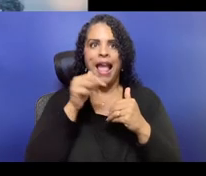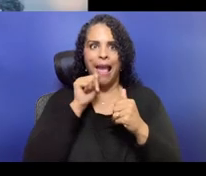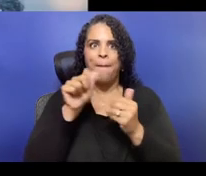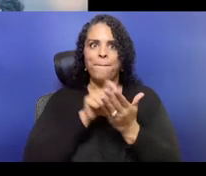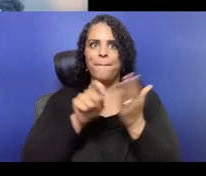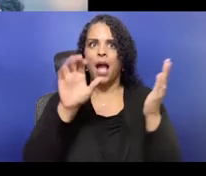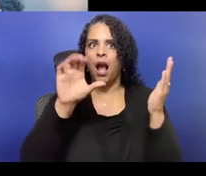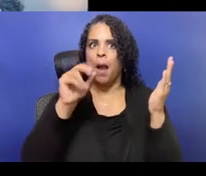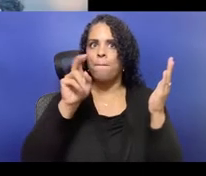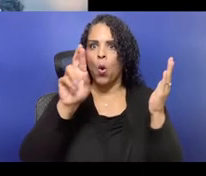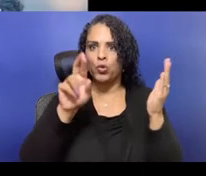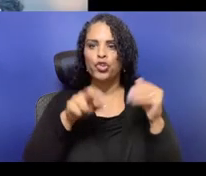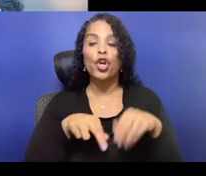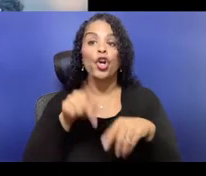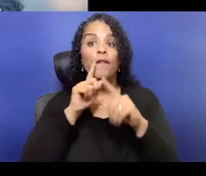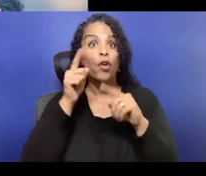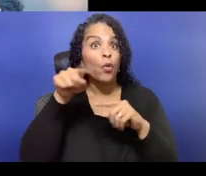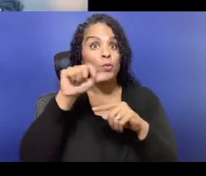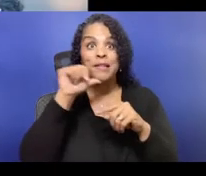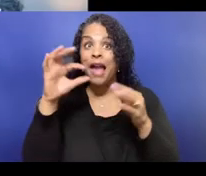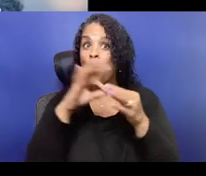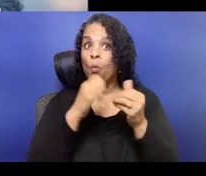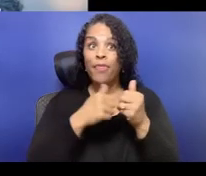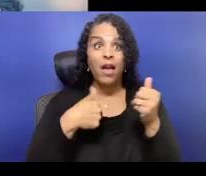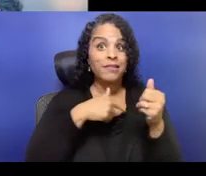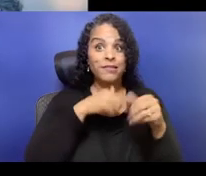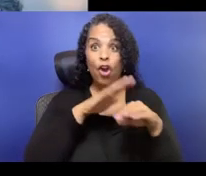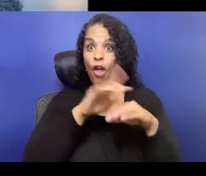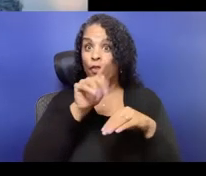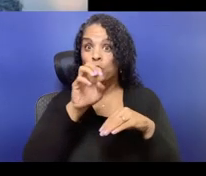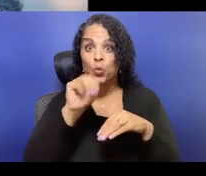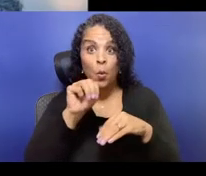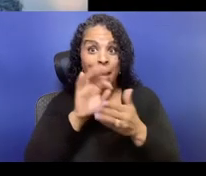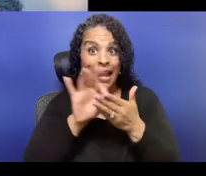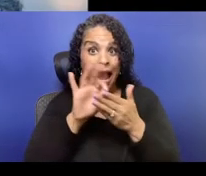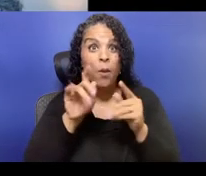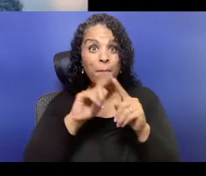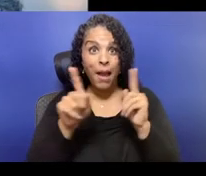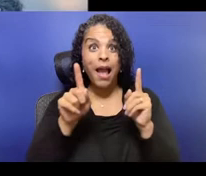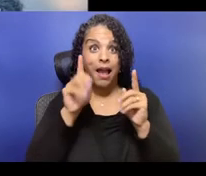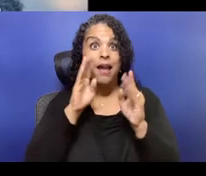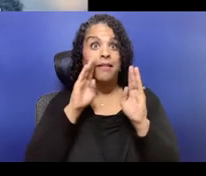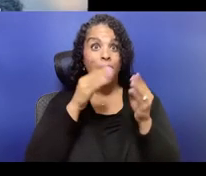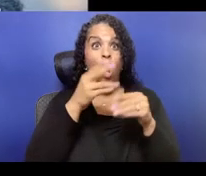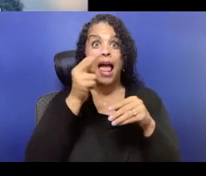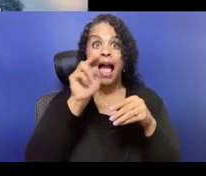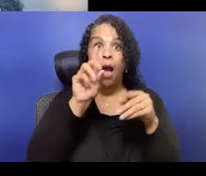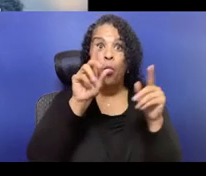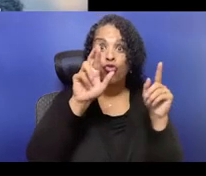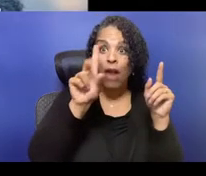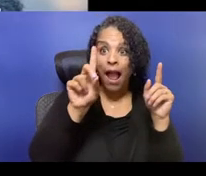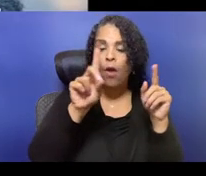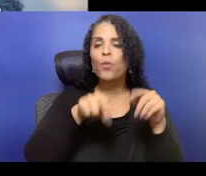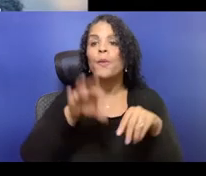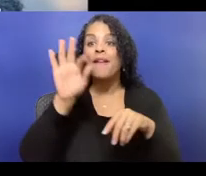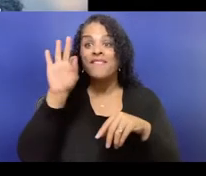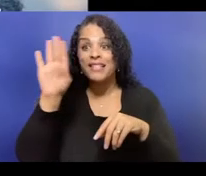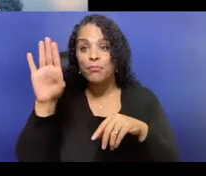very long, very dark hair, and I'm wearing a sage-green shirt, and I am sitting in front of a virtual background that is black,